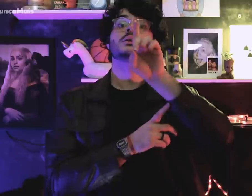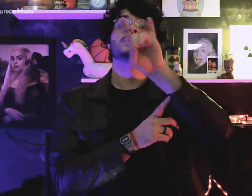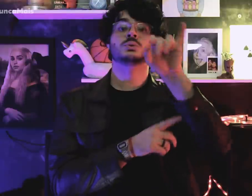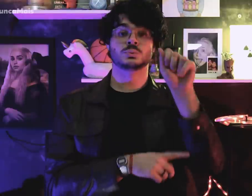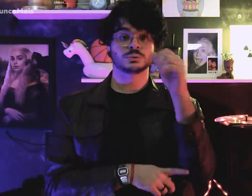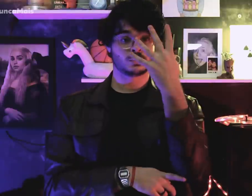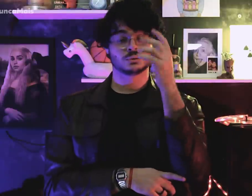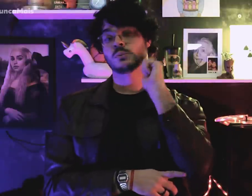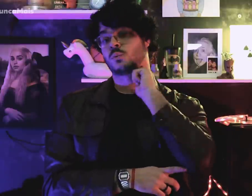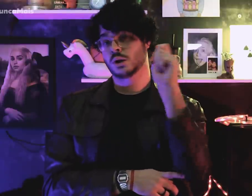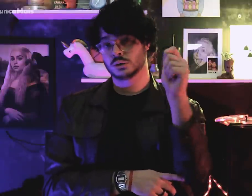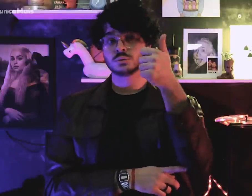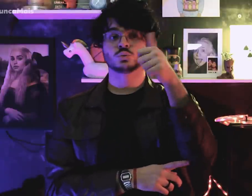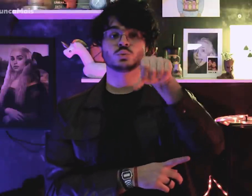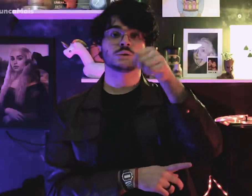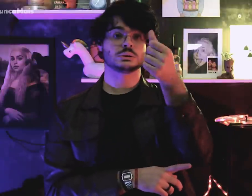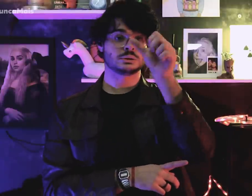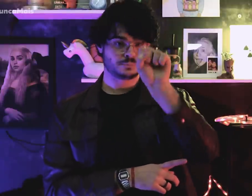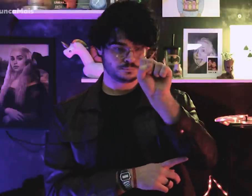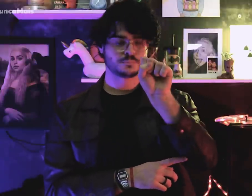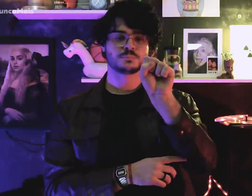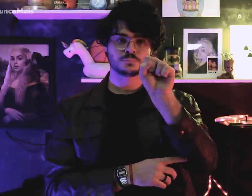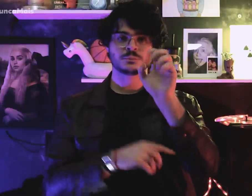On April 4, 1968,